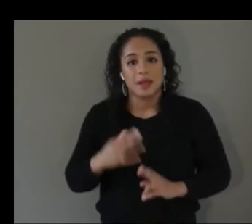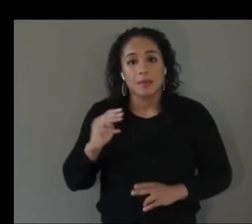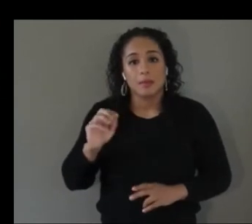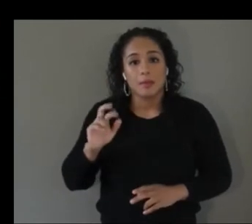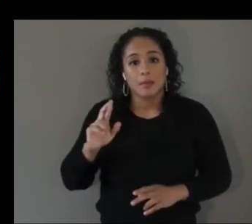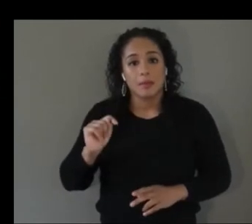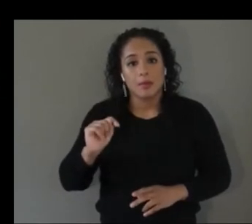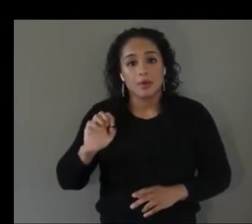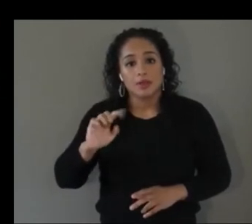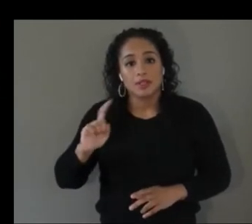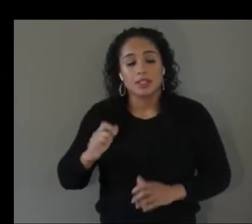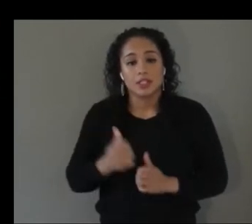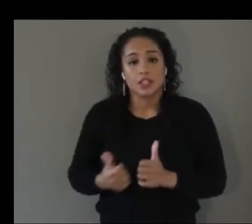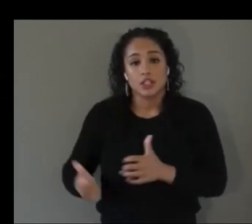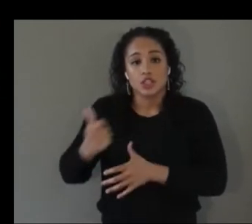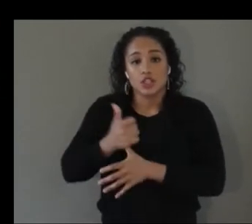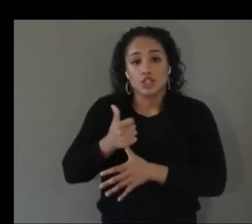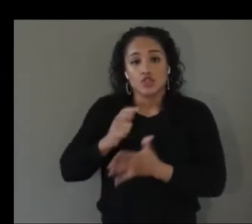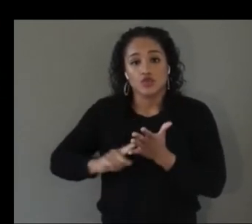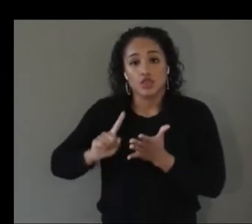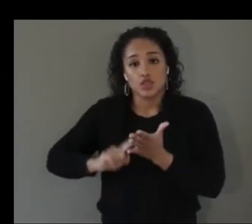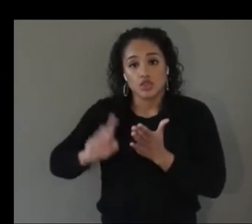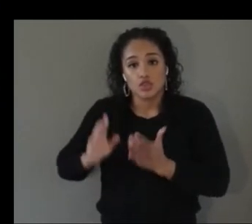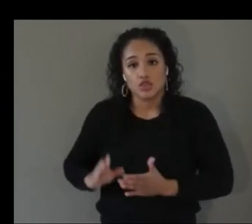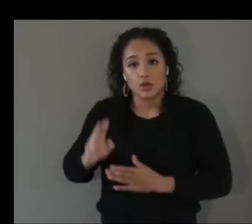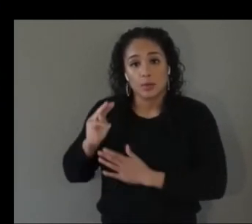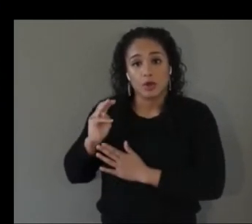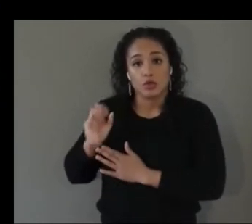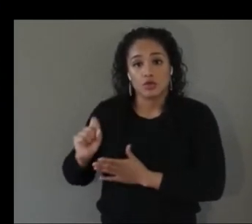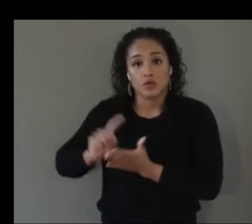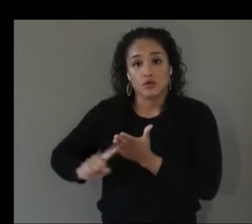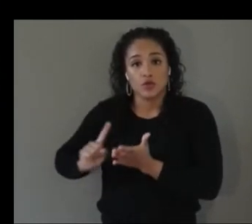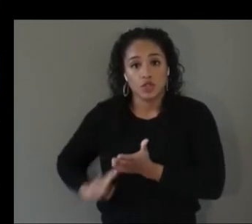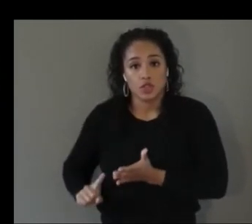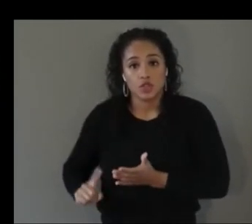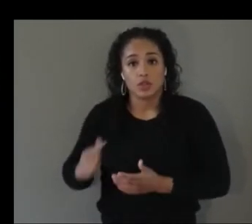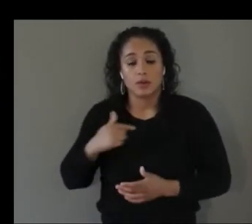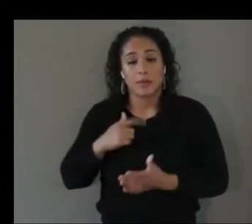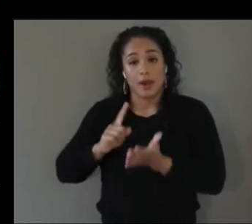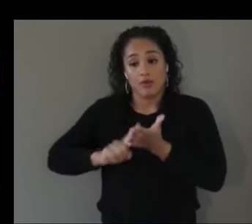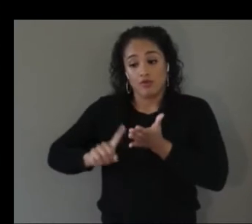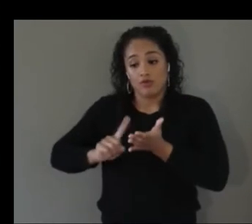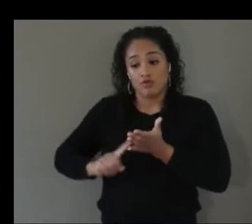the ability group at microsoft research and in my research i try to create new ways for people